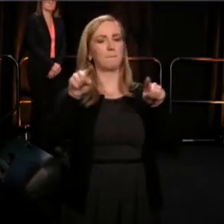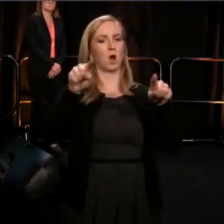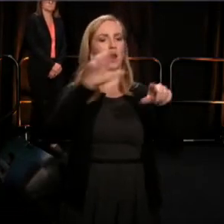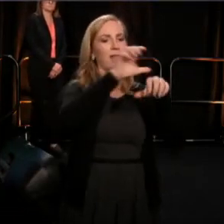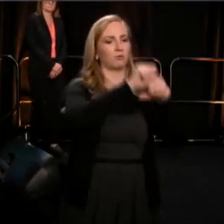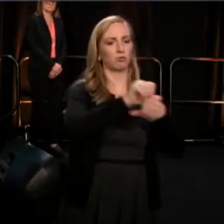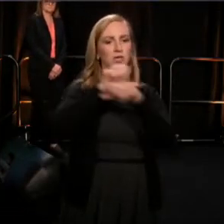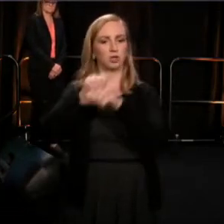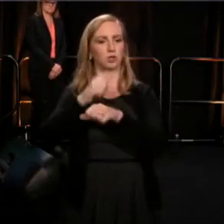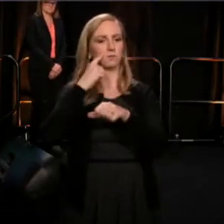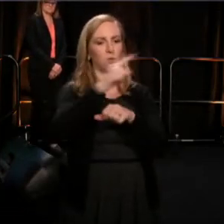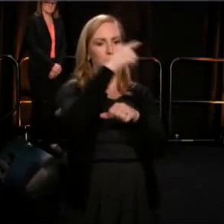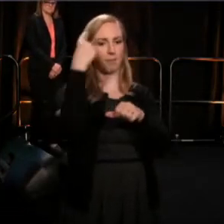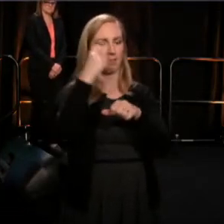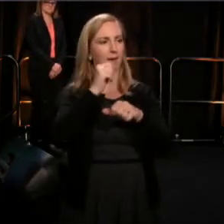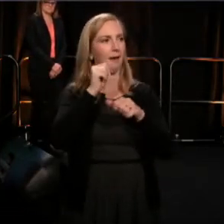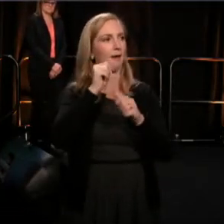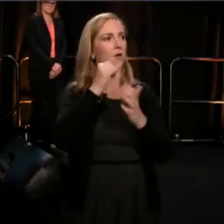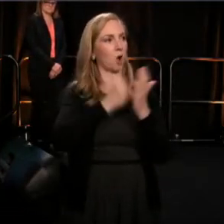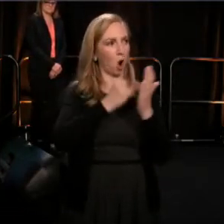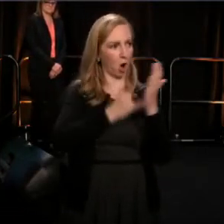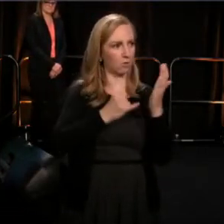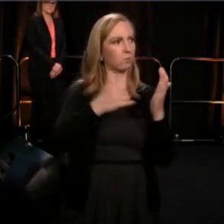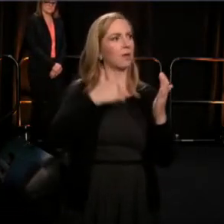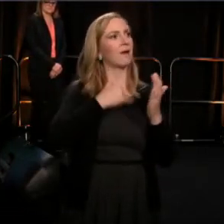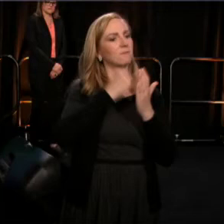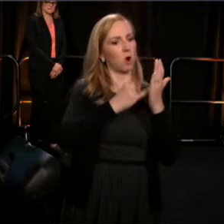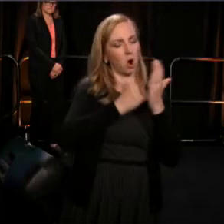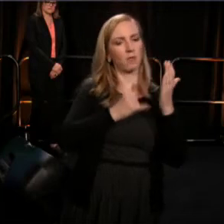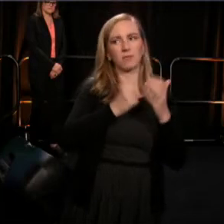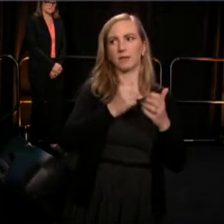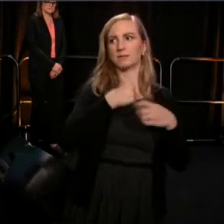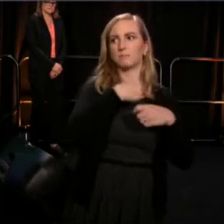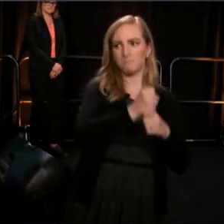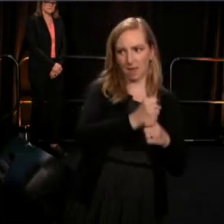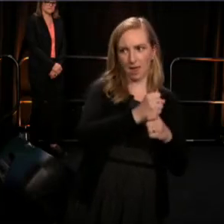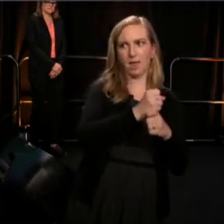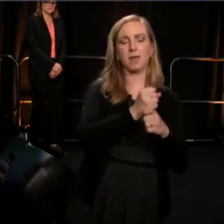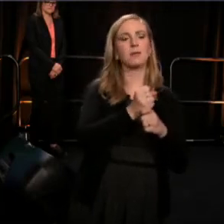That is art that is conceived and designed to entertain white society,